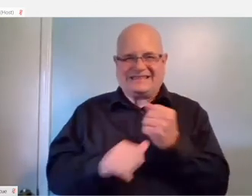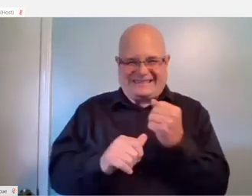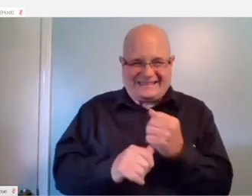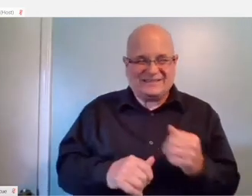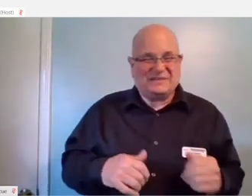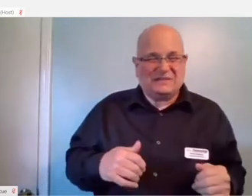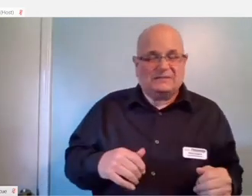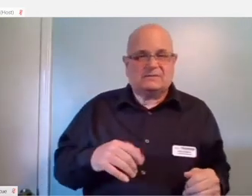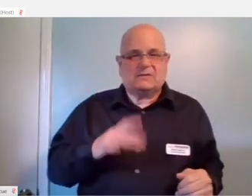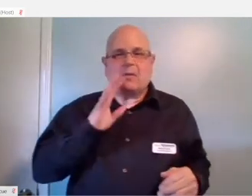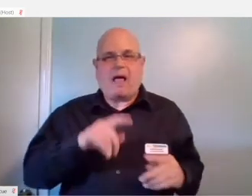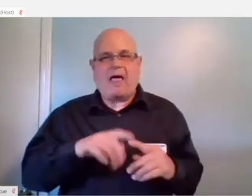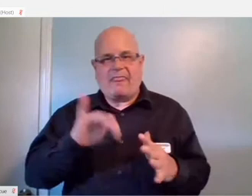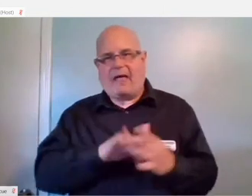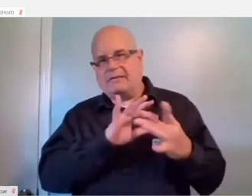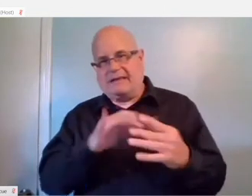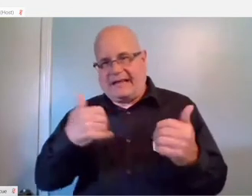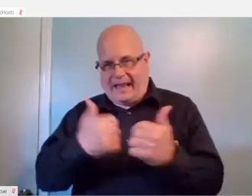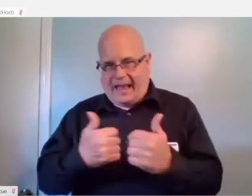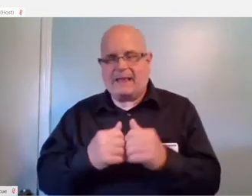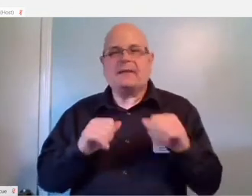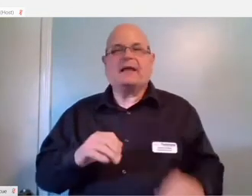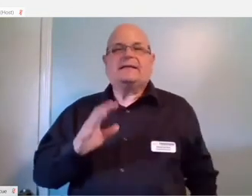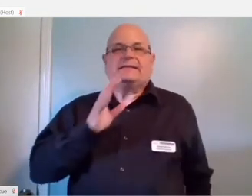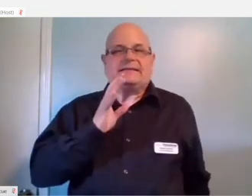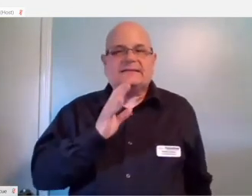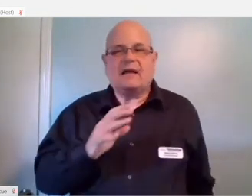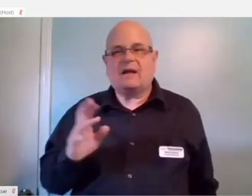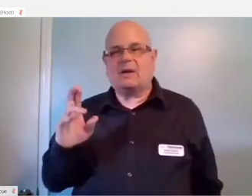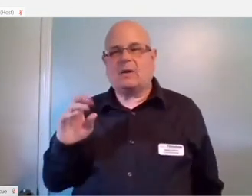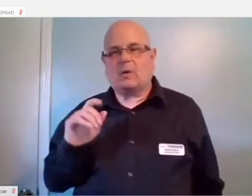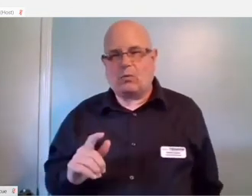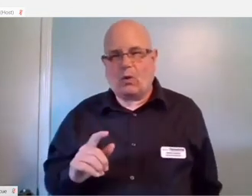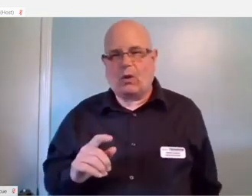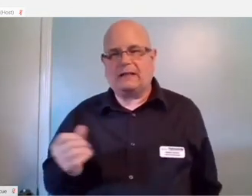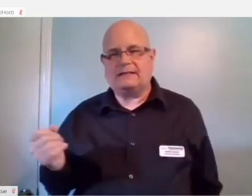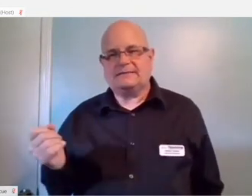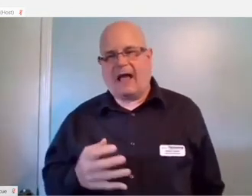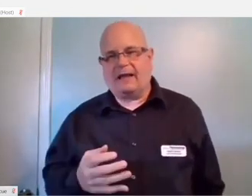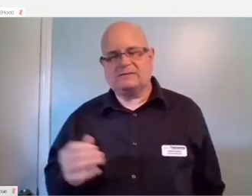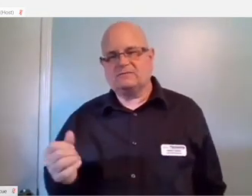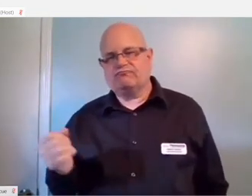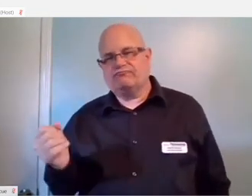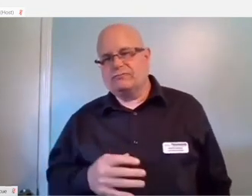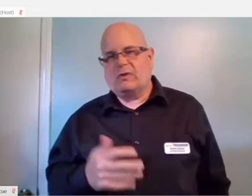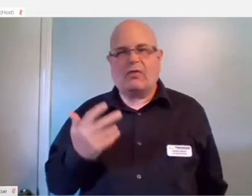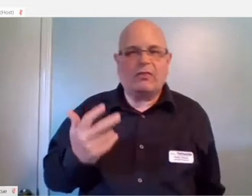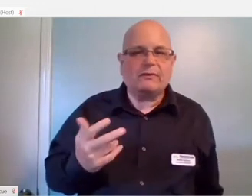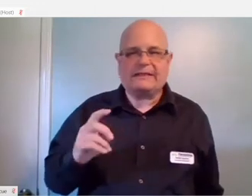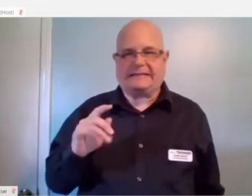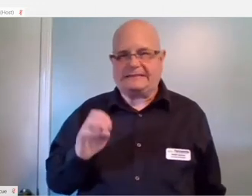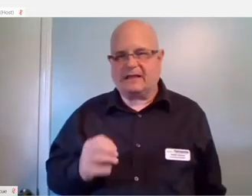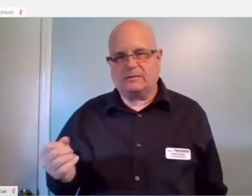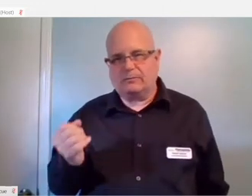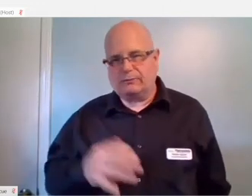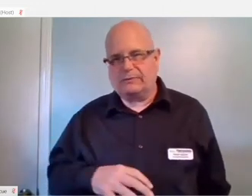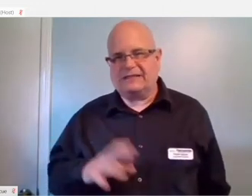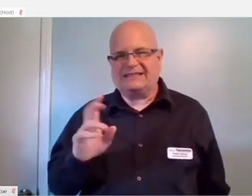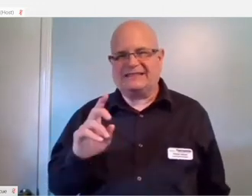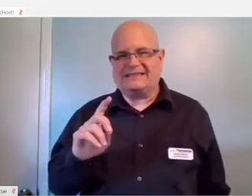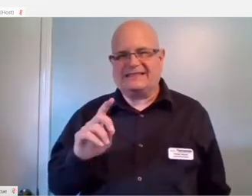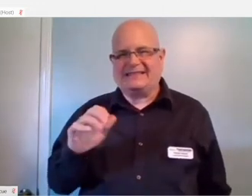them as well as at any time you can say roll a dice, roll three dice, roll a D10, role